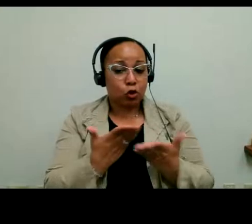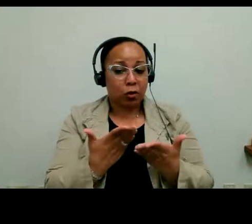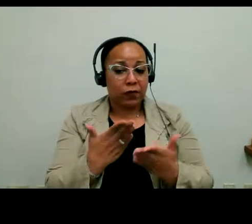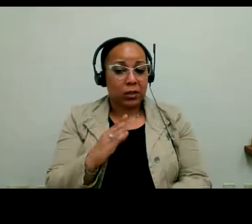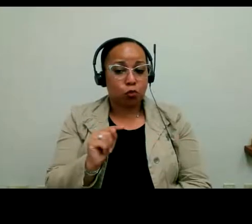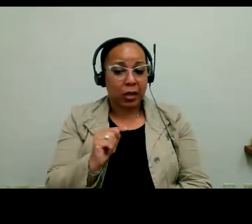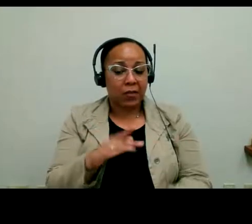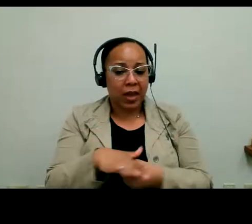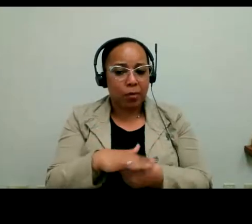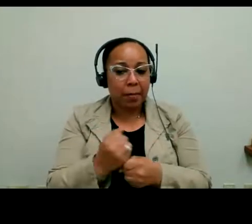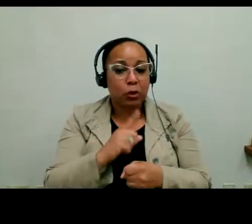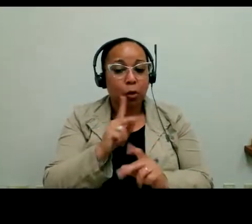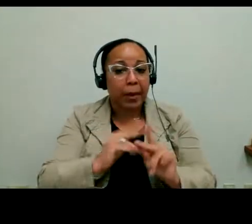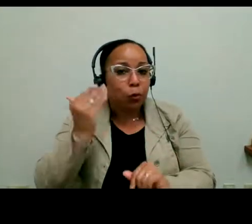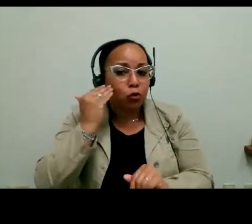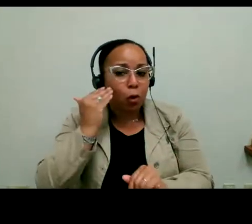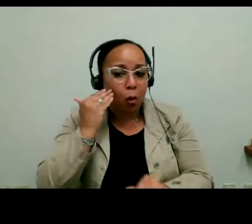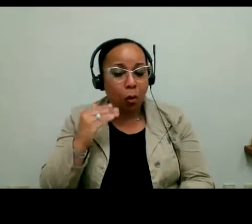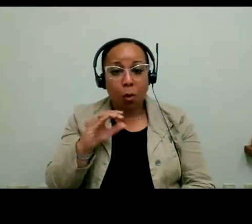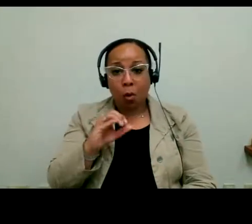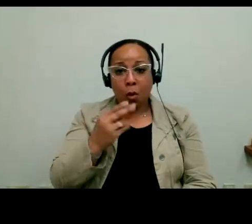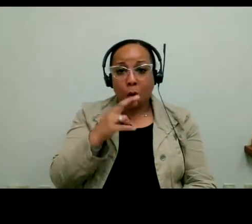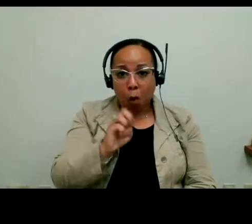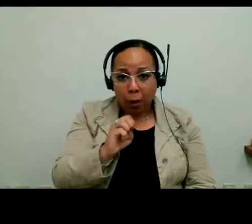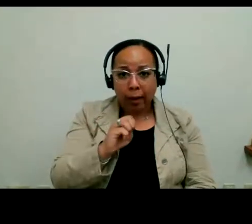sure that people know that we have service animal relief areas. And we